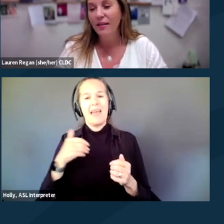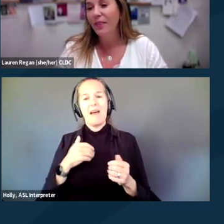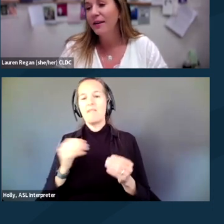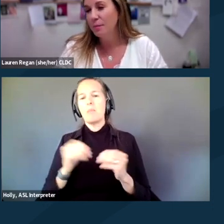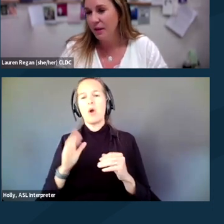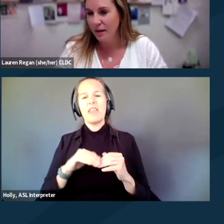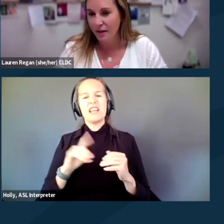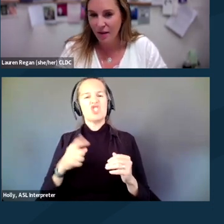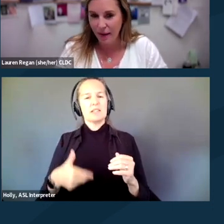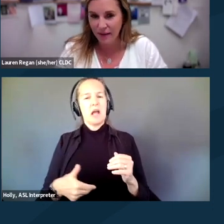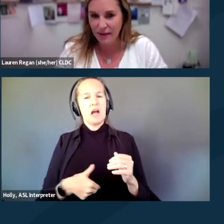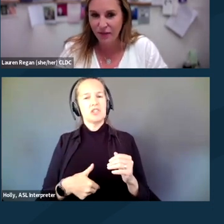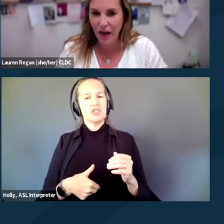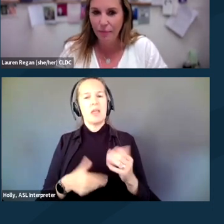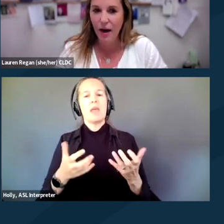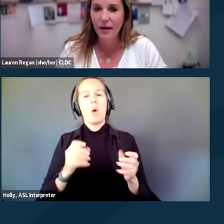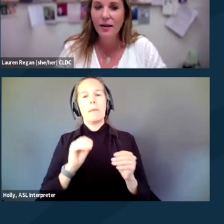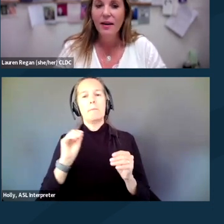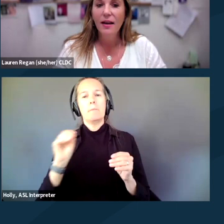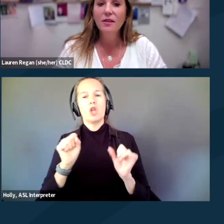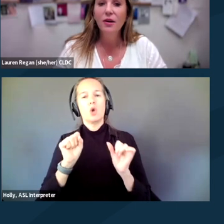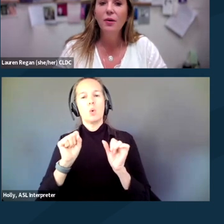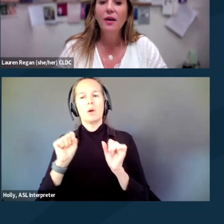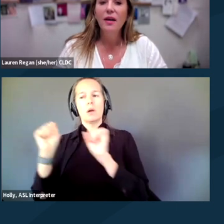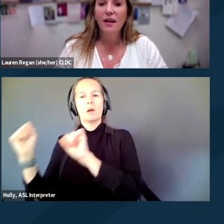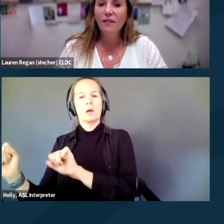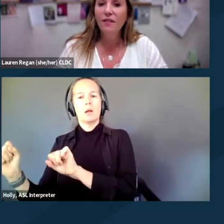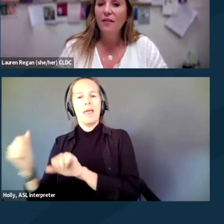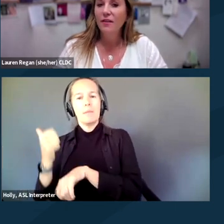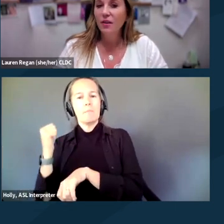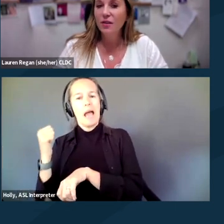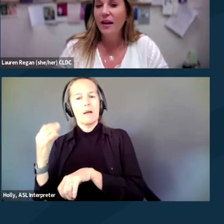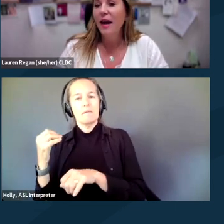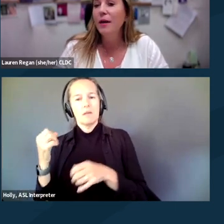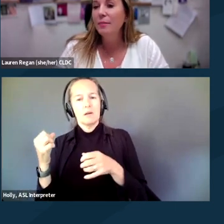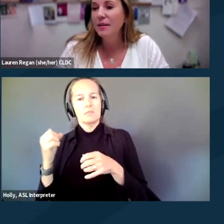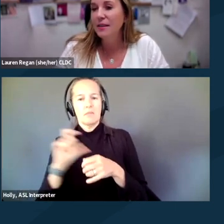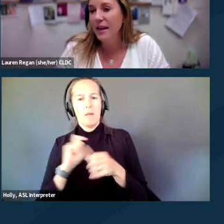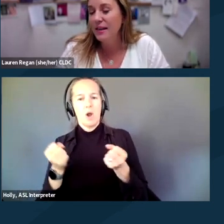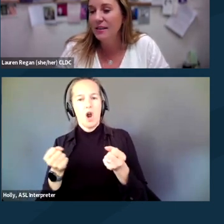they'd like to put you in the backseat of a cop car. And so if you say, "Am I being detained?"